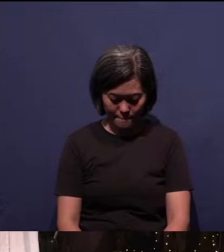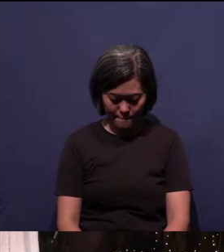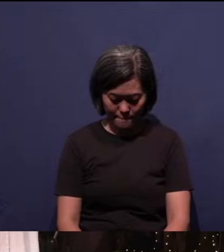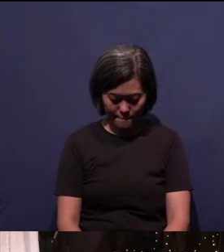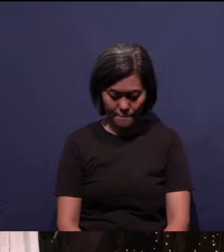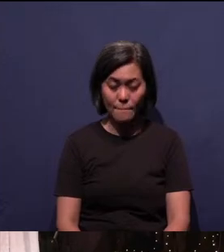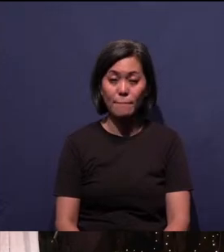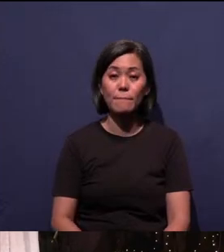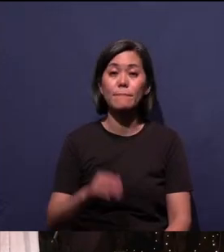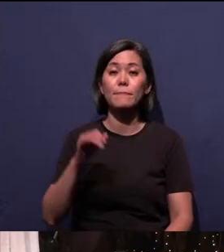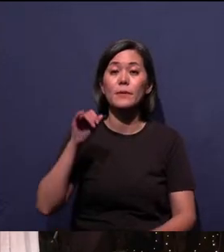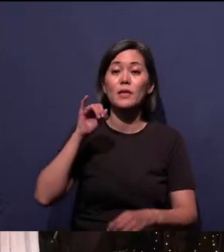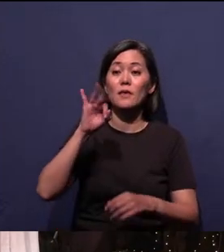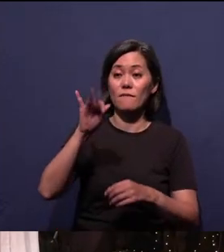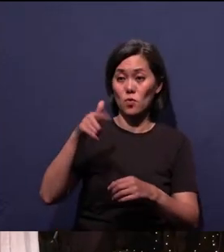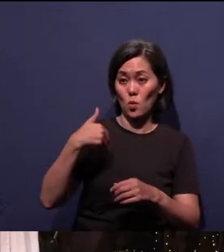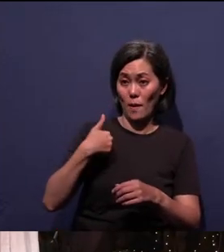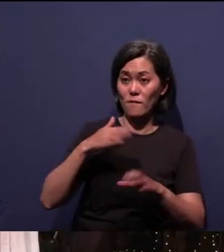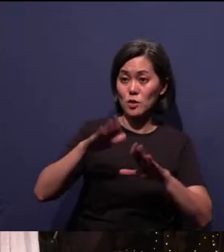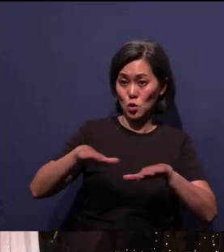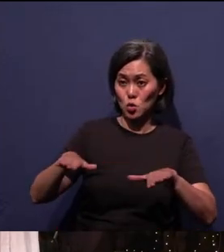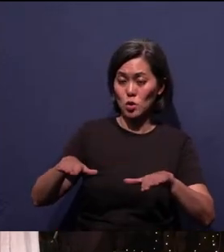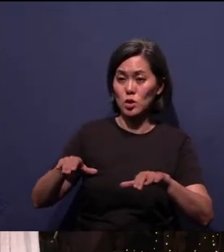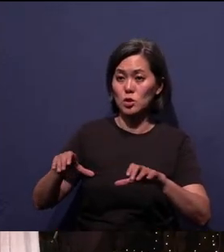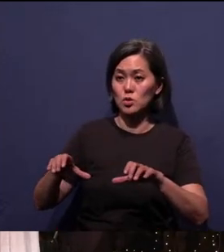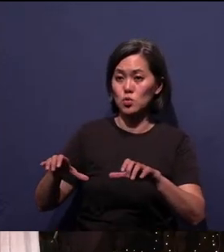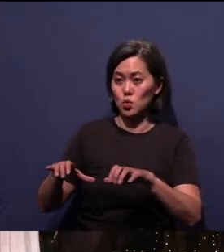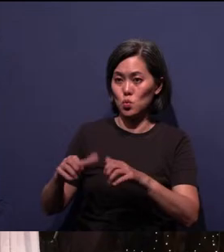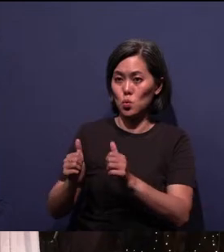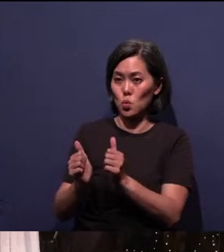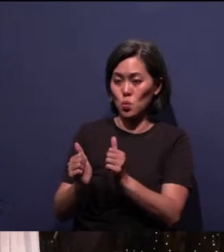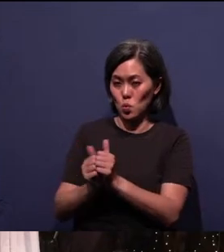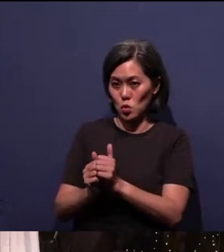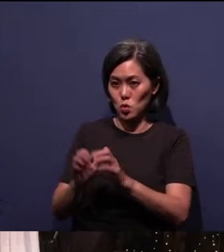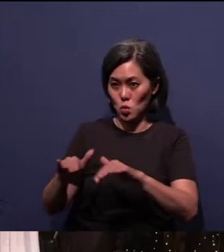Those of you with children, you can do it with your children. And those of you who are new here,